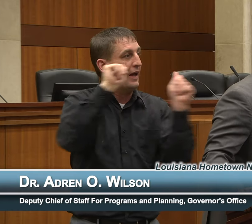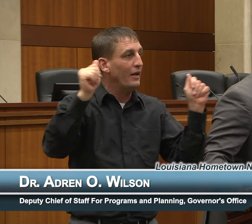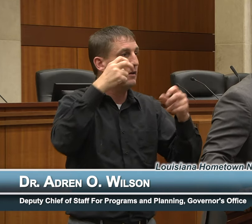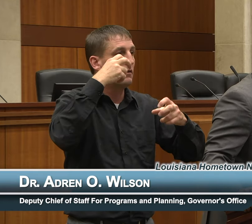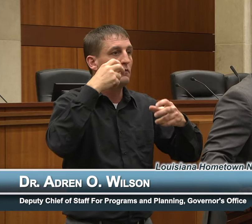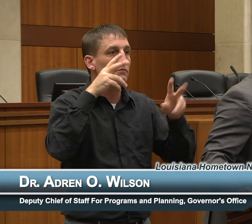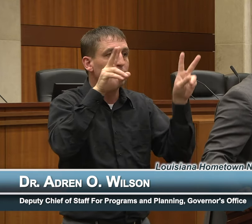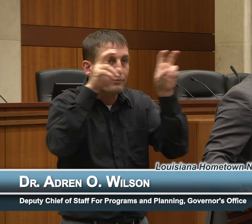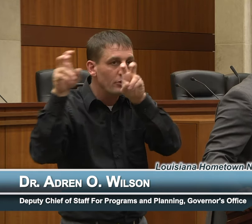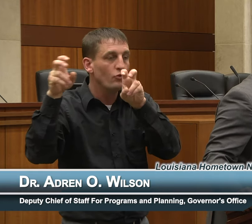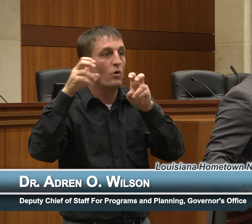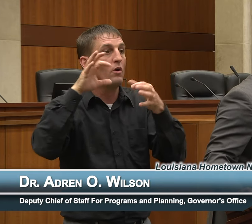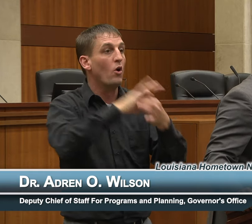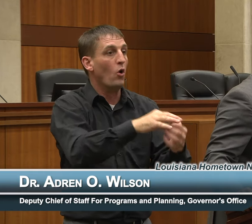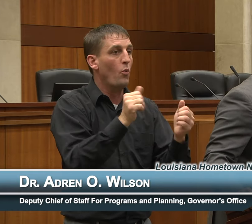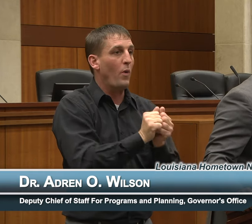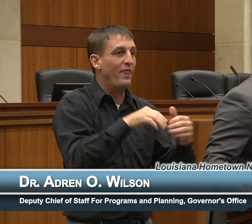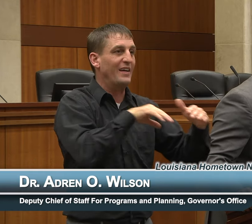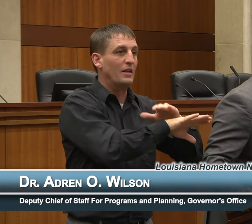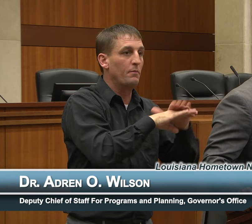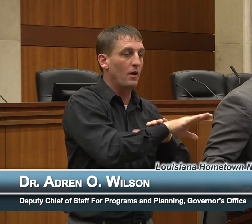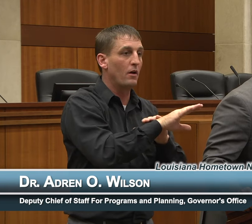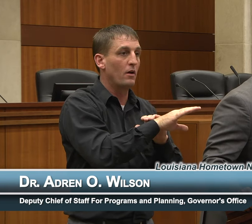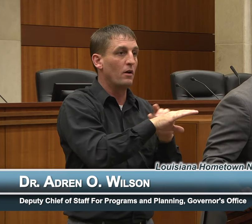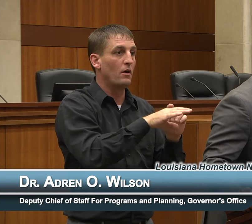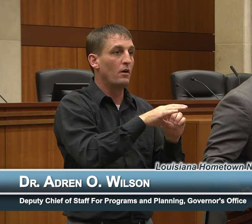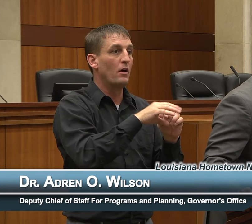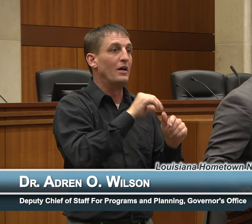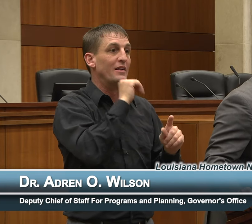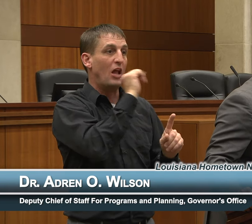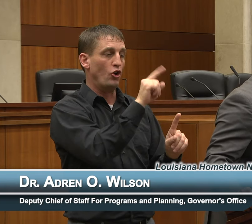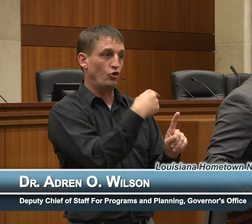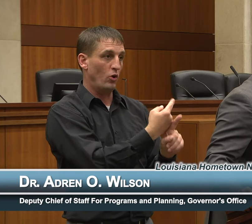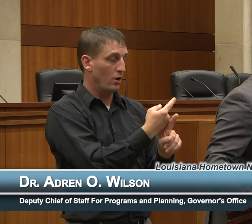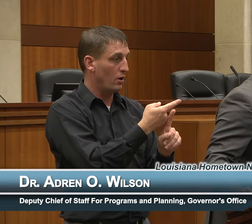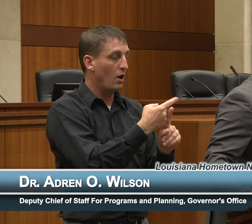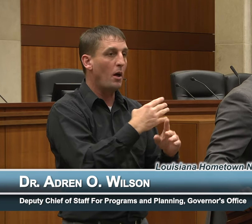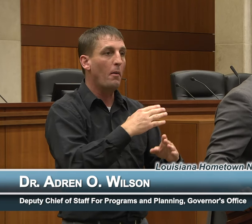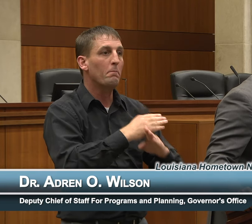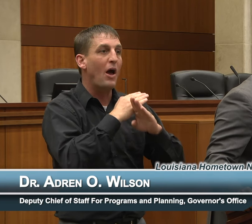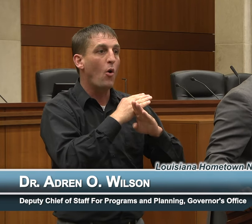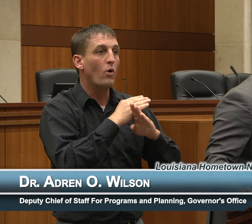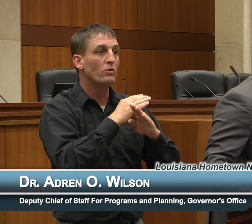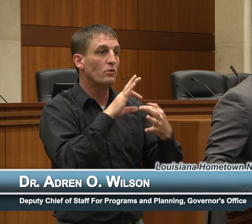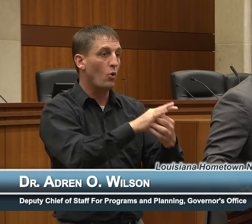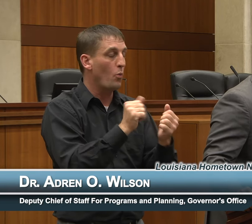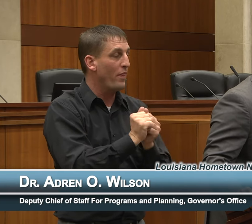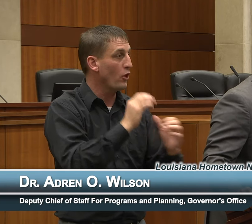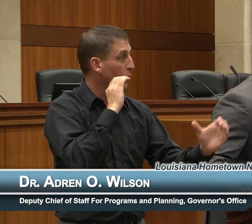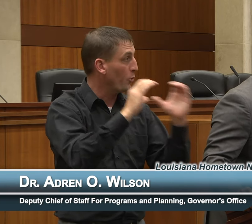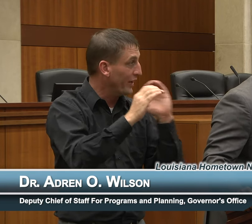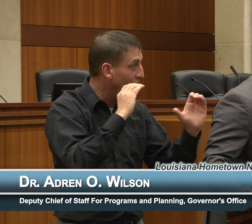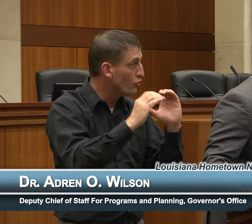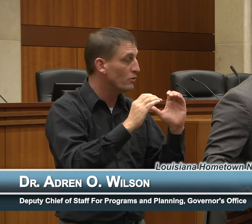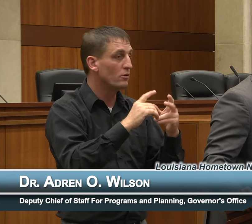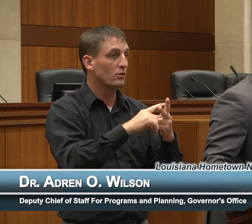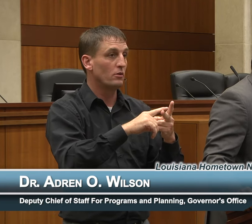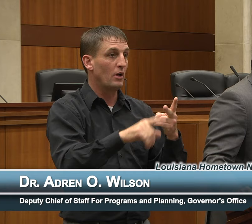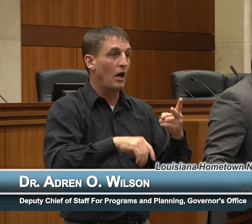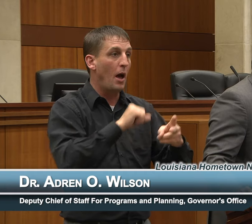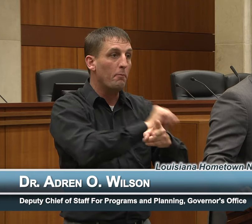including, but not limited, to barriers regarding communication, employment,